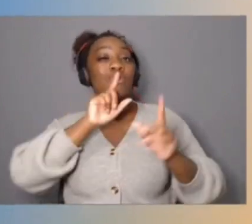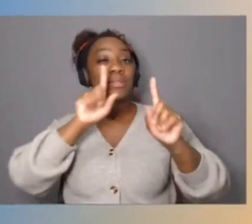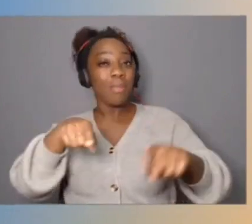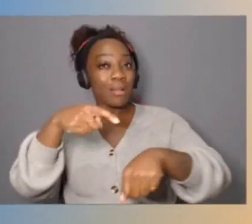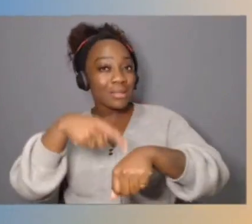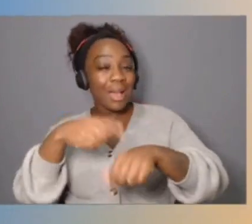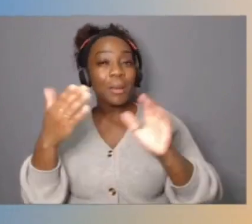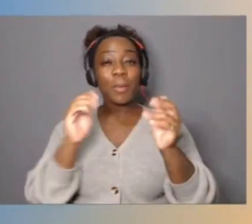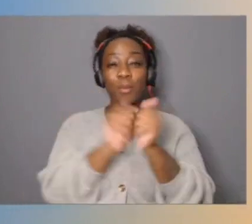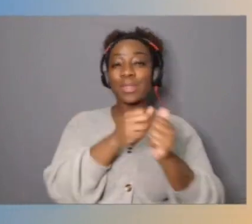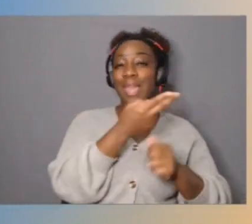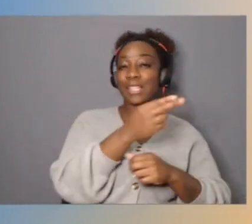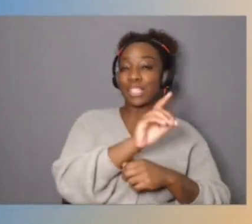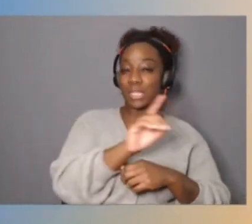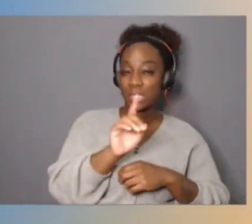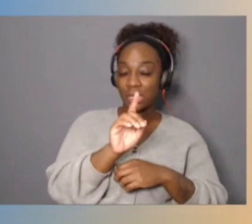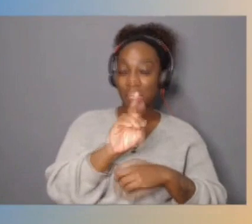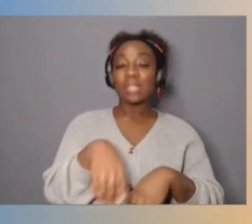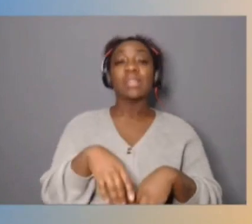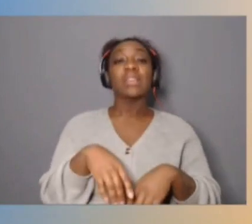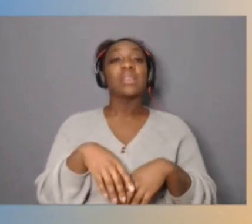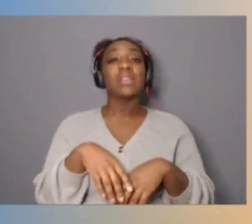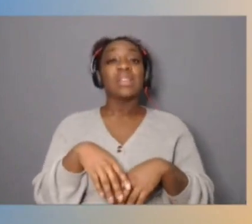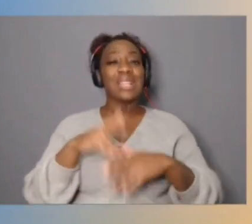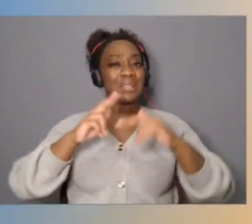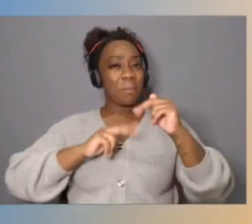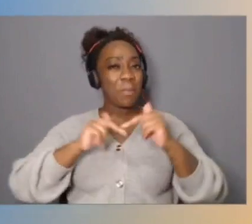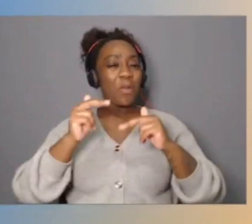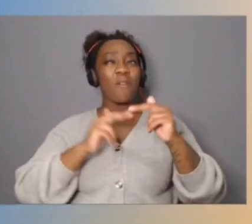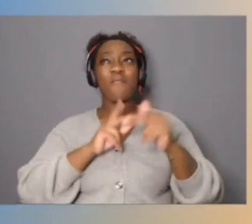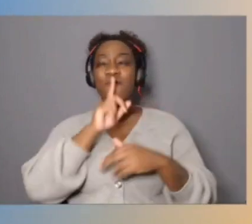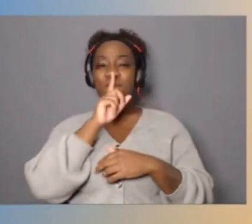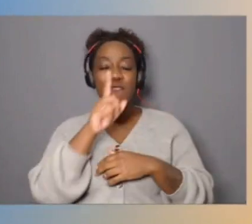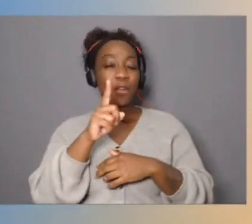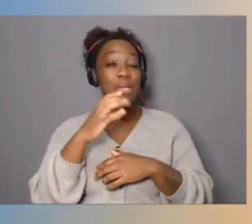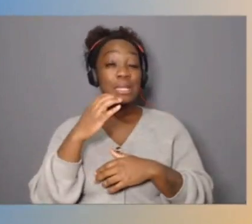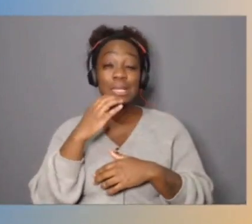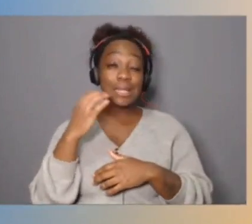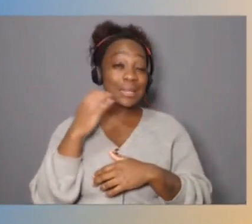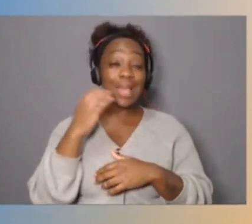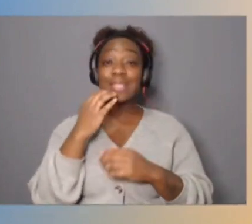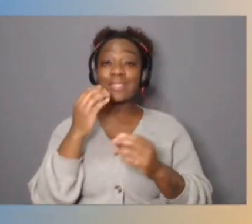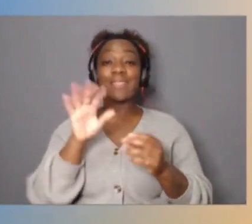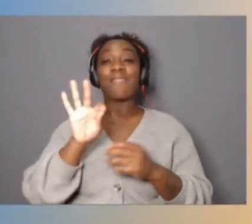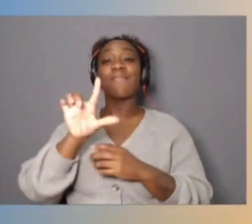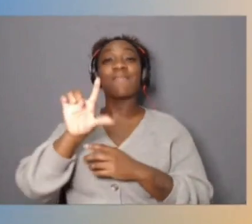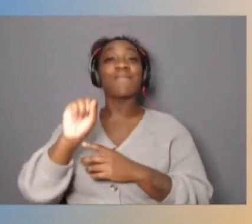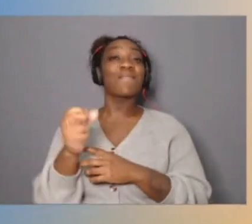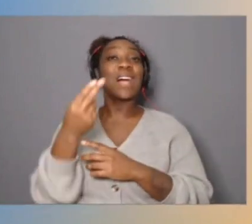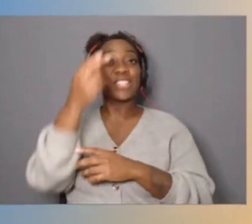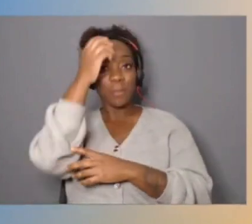And the fact that it's built of very dense flash memory, certainly interesting, but the neat thing,